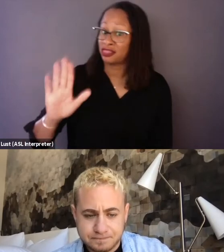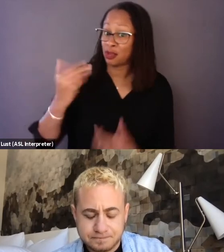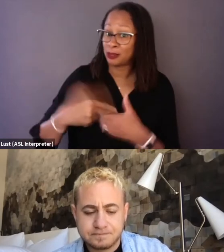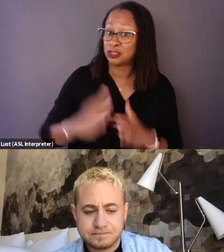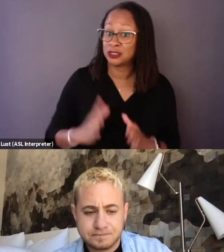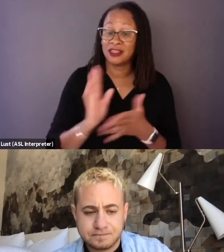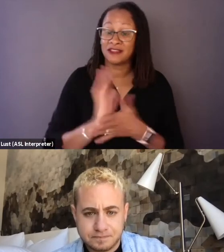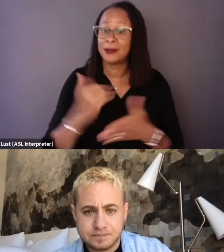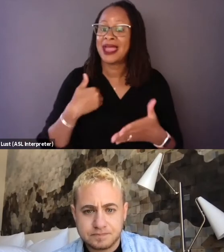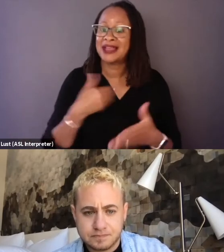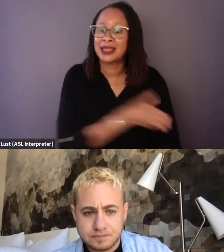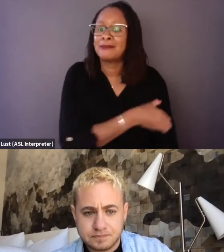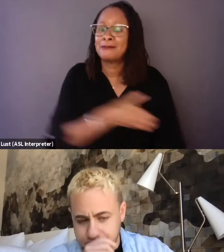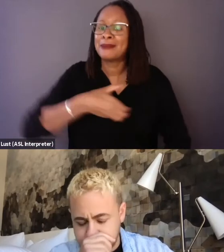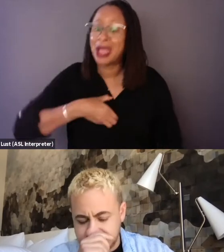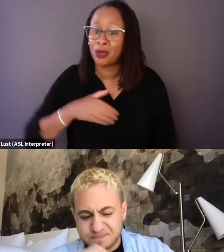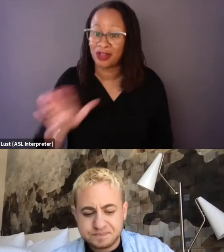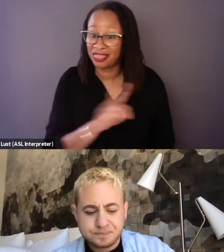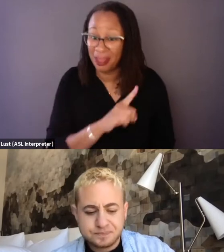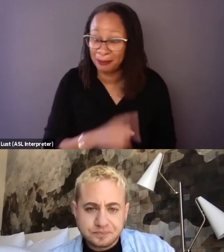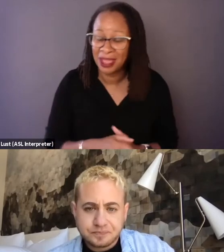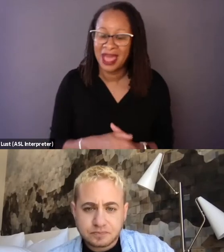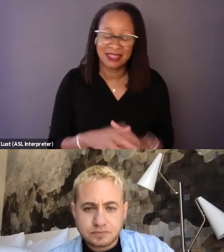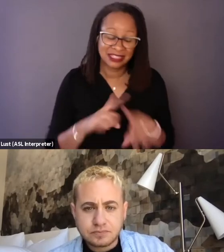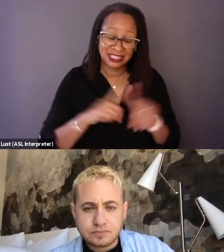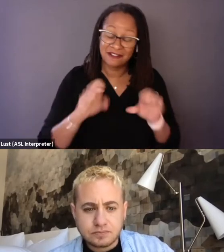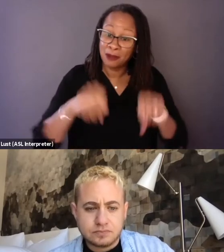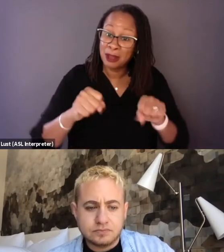And that's a very different possible result than we thought for some of the